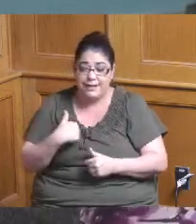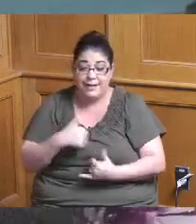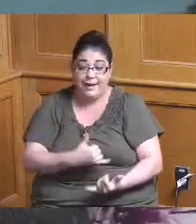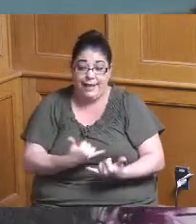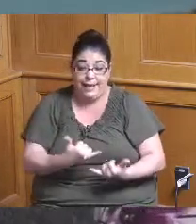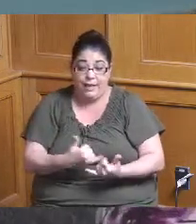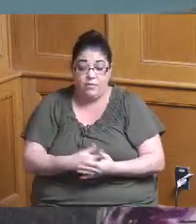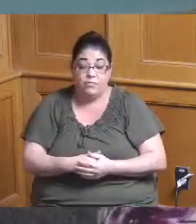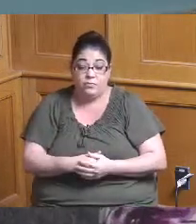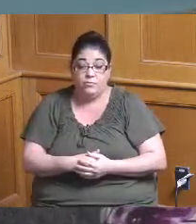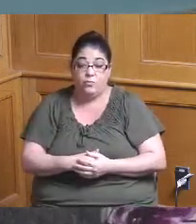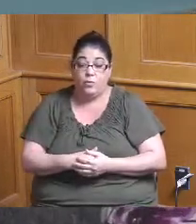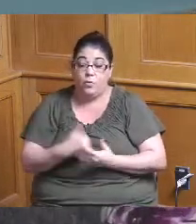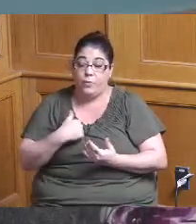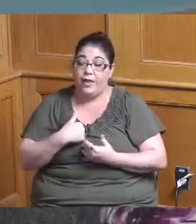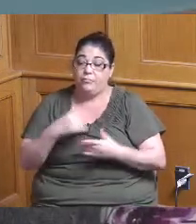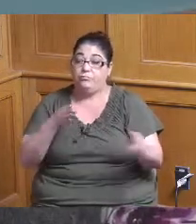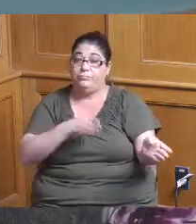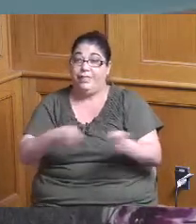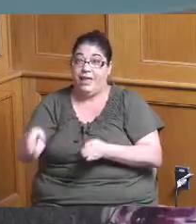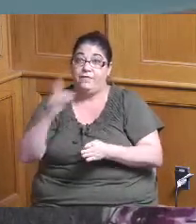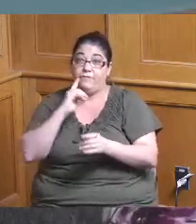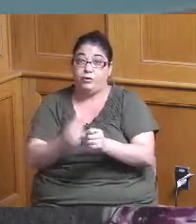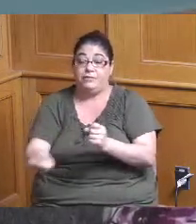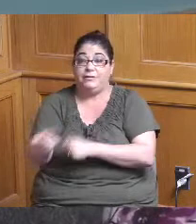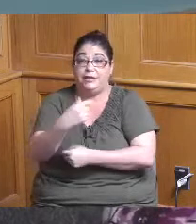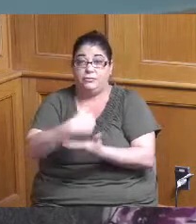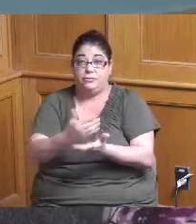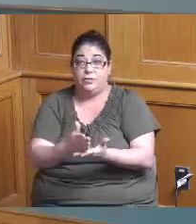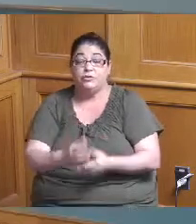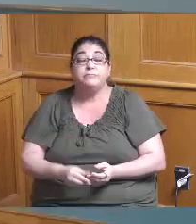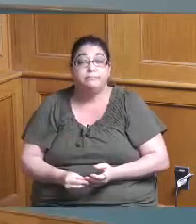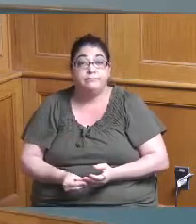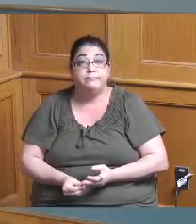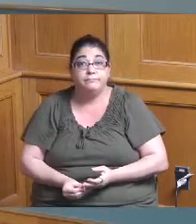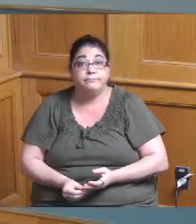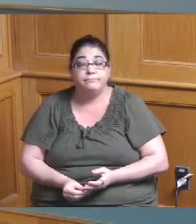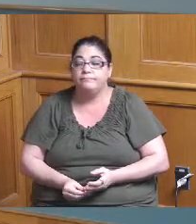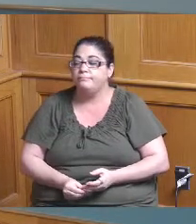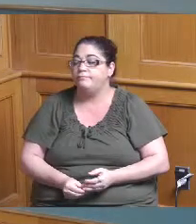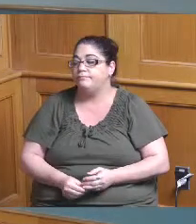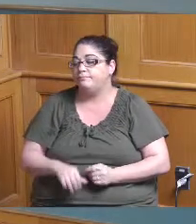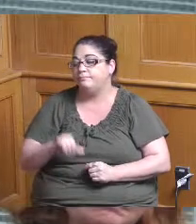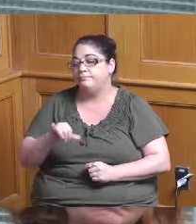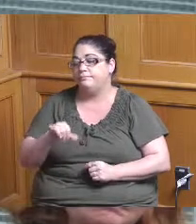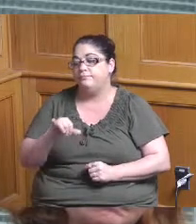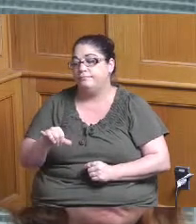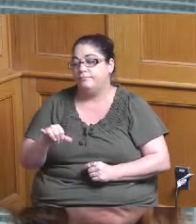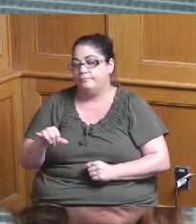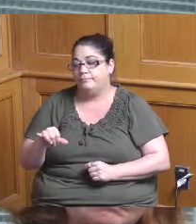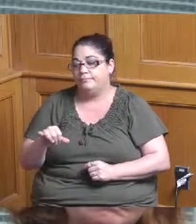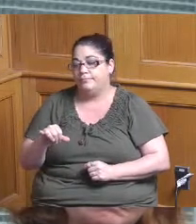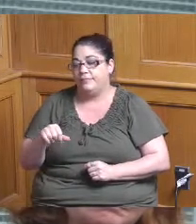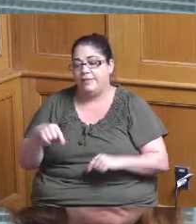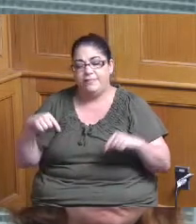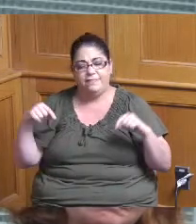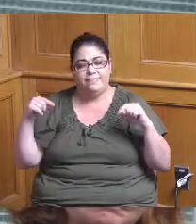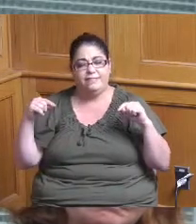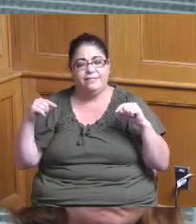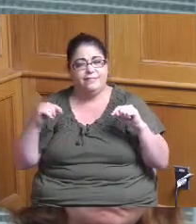our our budget for next year yes it was it was a it was a win kind of being able to get that